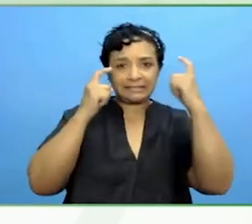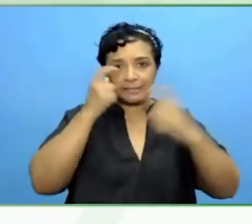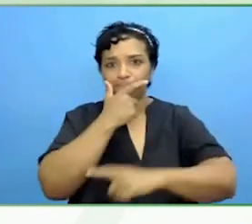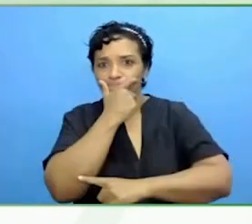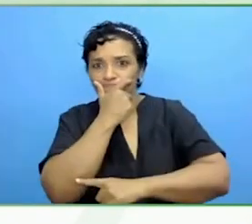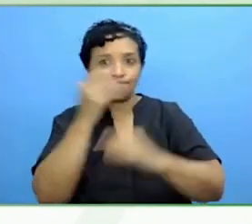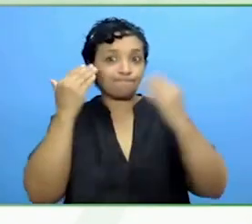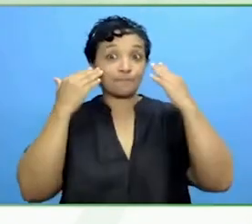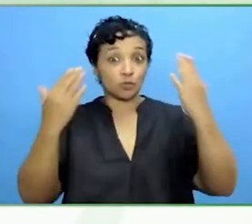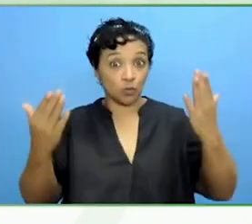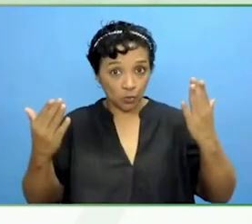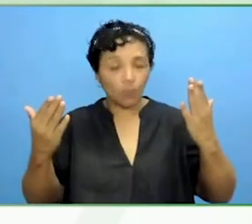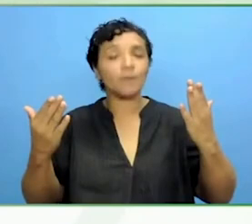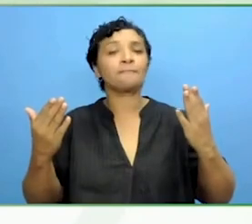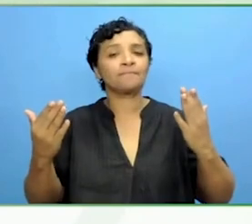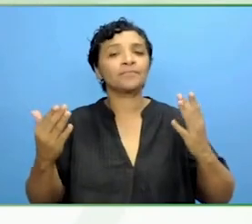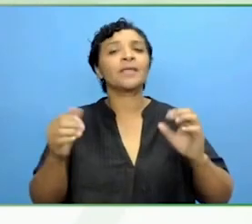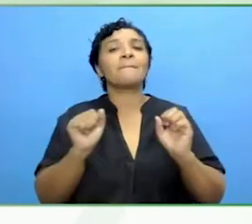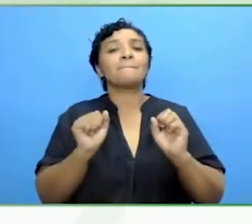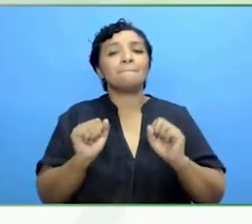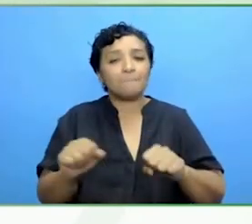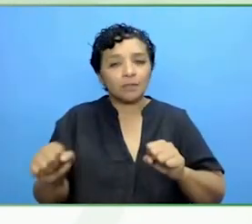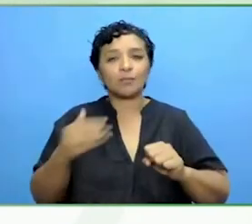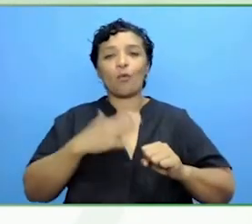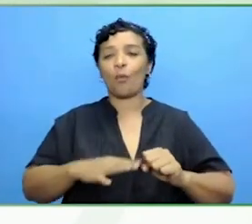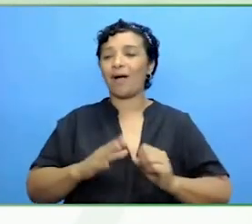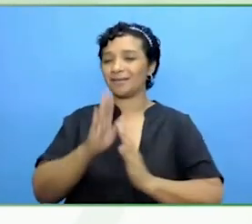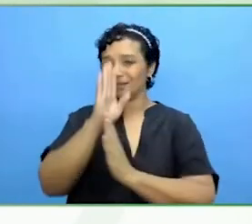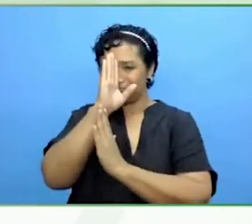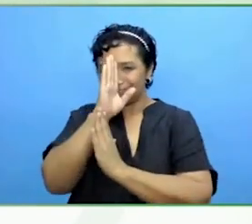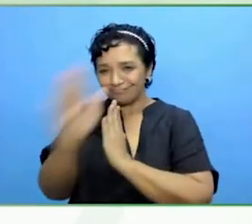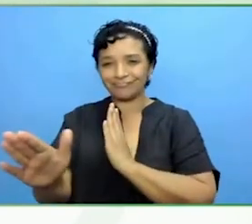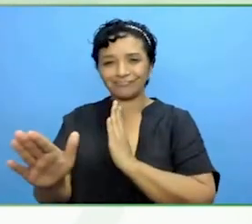To have these unfiltered, raw conversations with the trust and